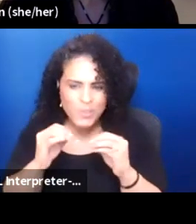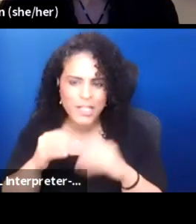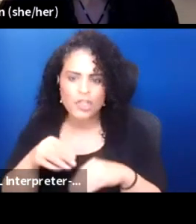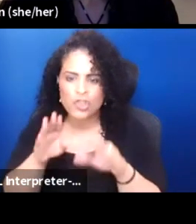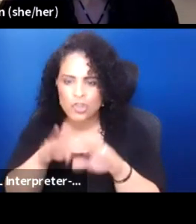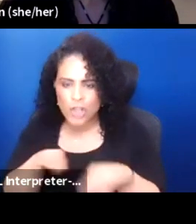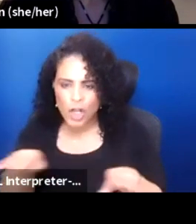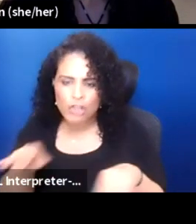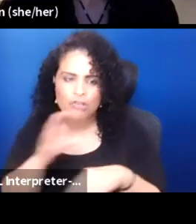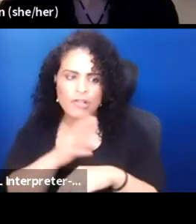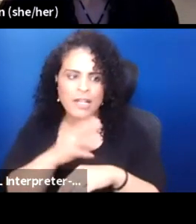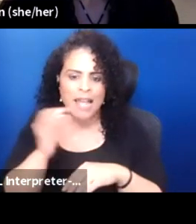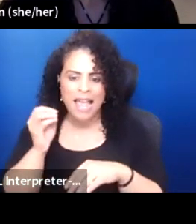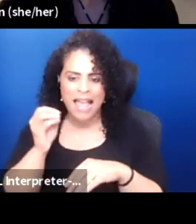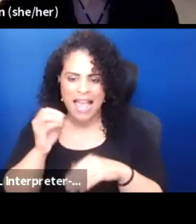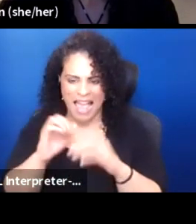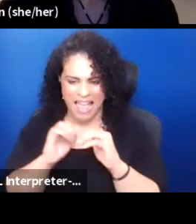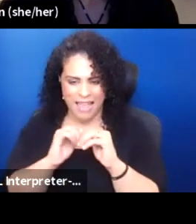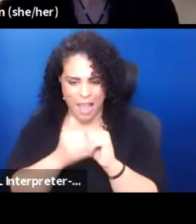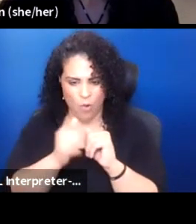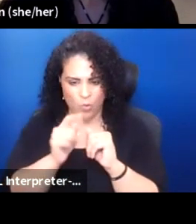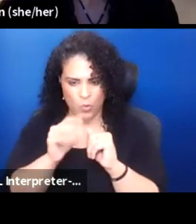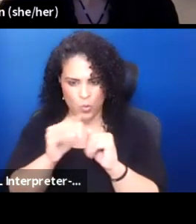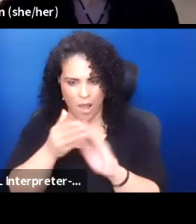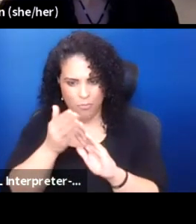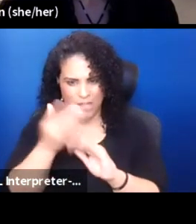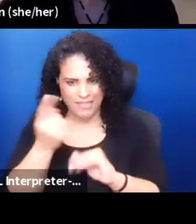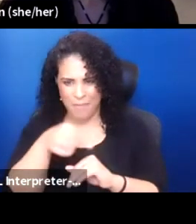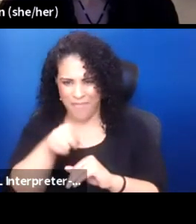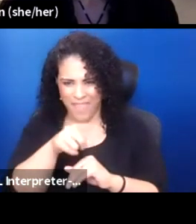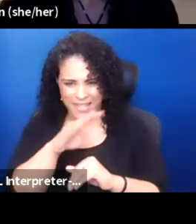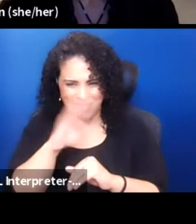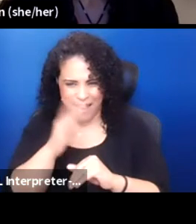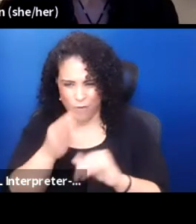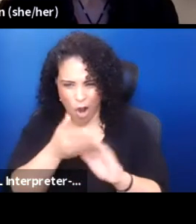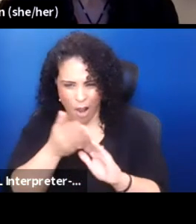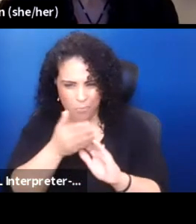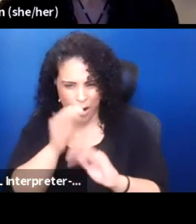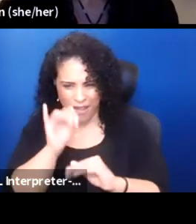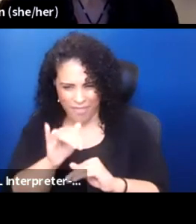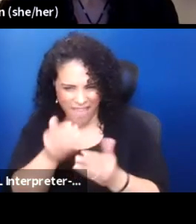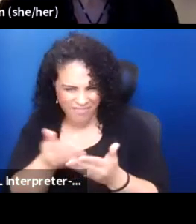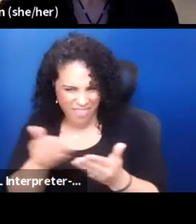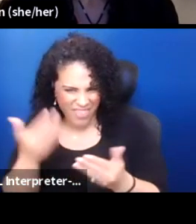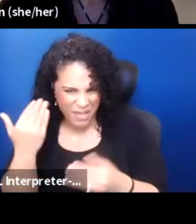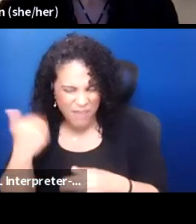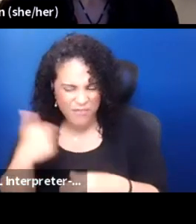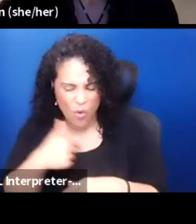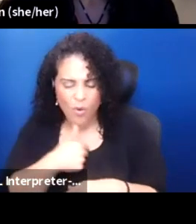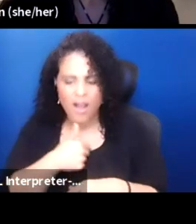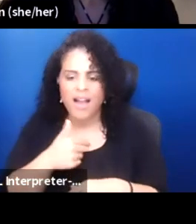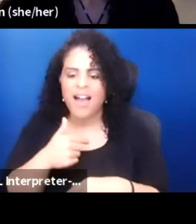how to operate something they've never operated before. And I actually was thinking about far be it for me to like disagree with Sitting Bull